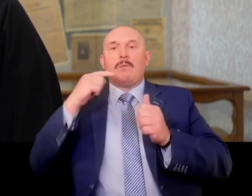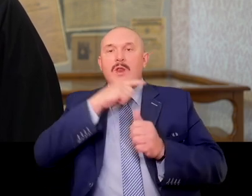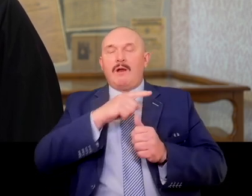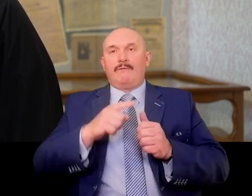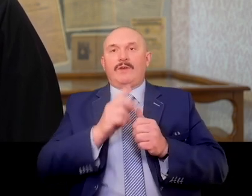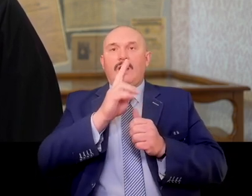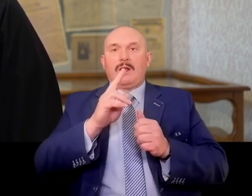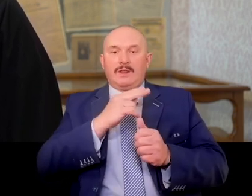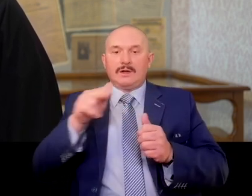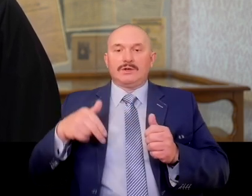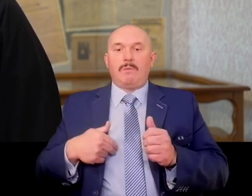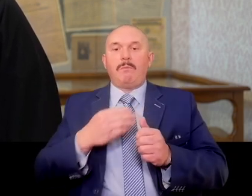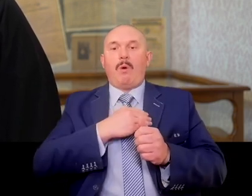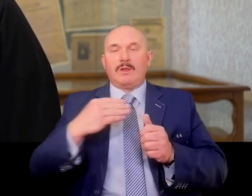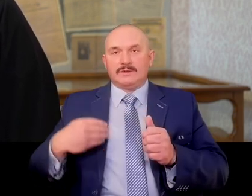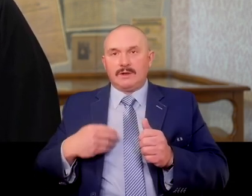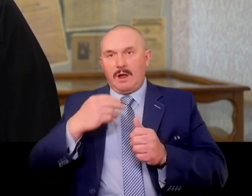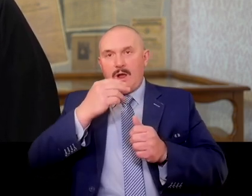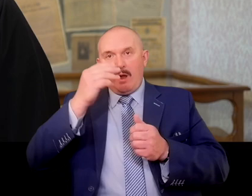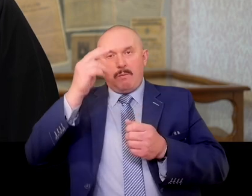our homeland, other people, and God even more every day.